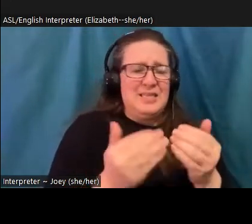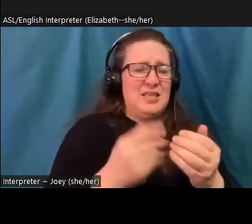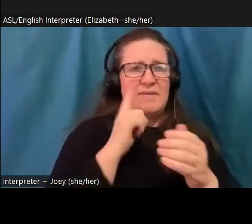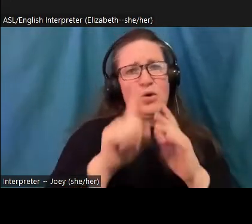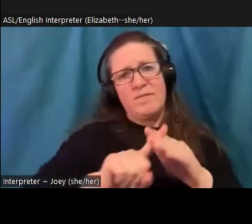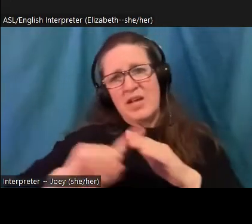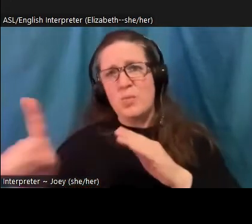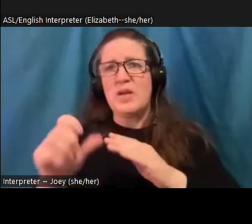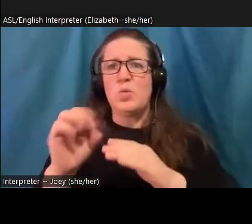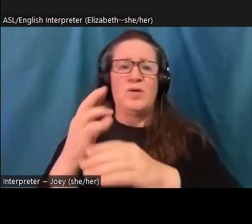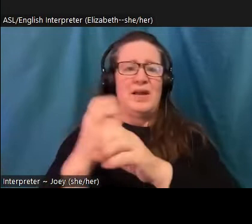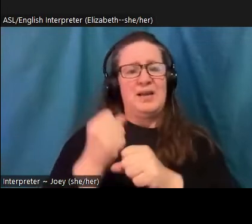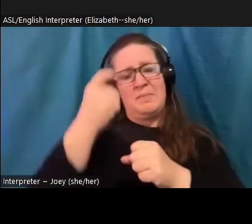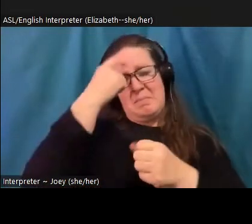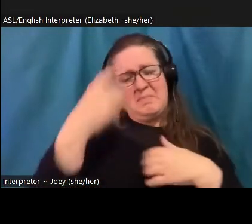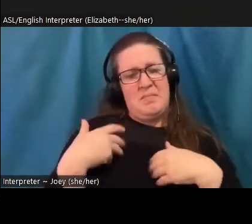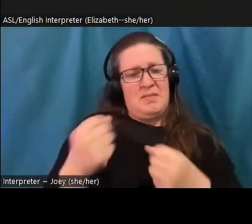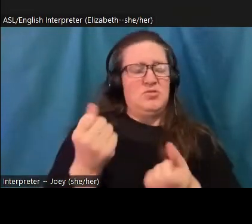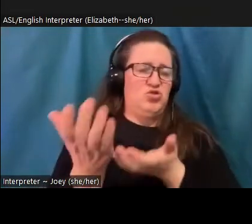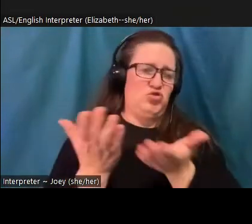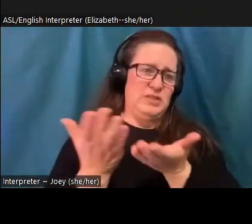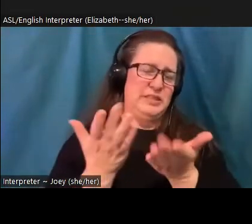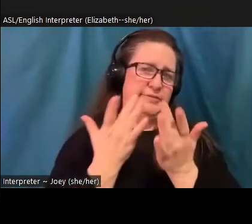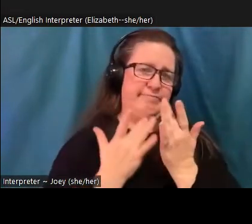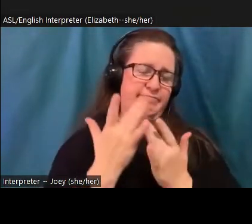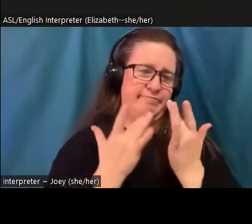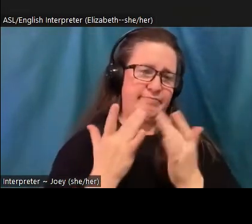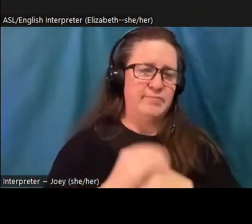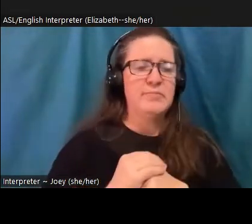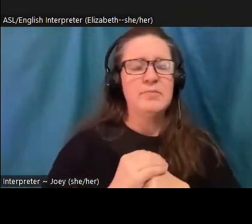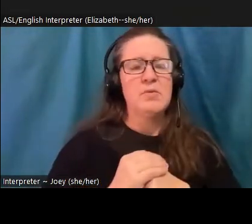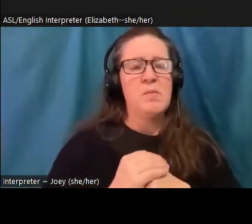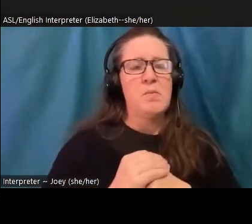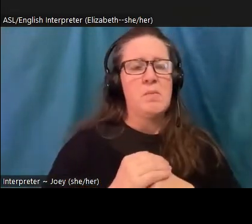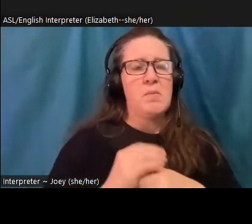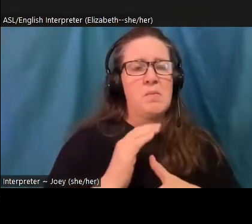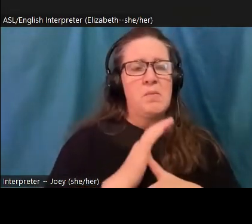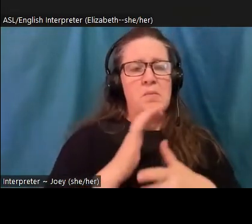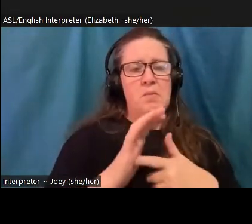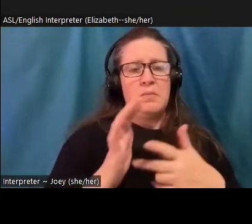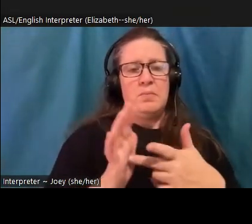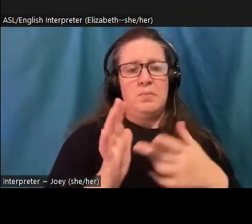services. The next category, that climate change is